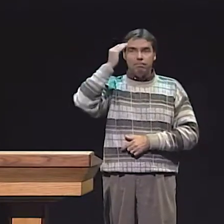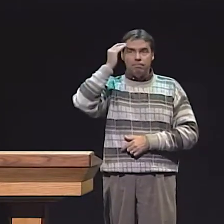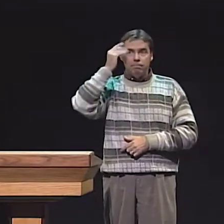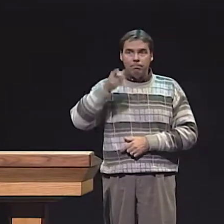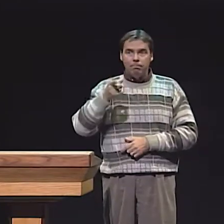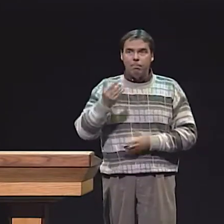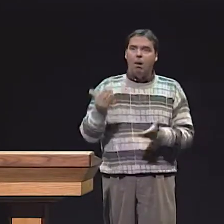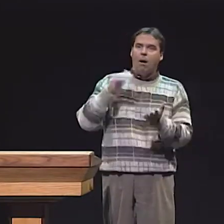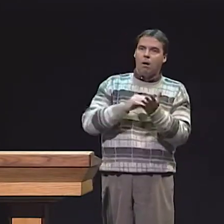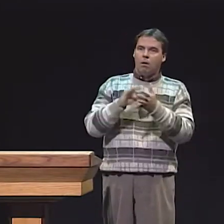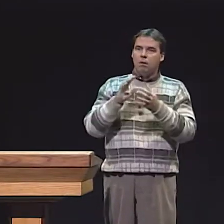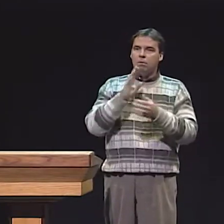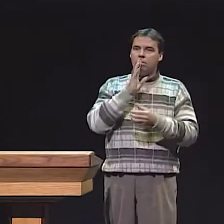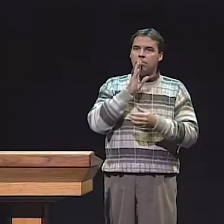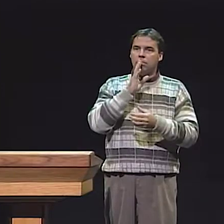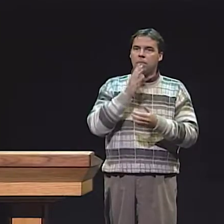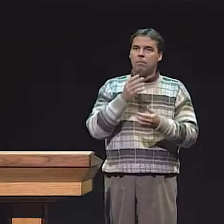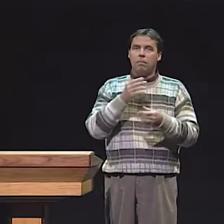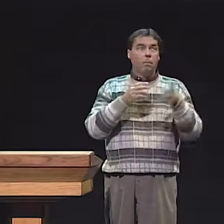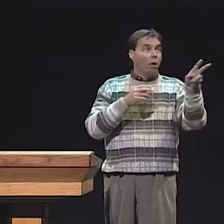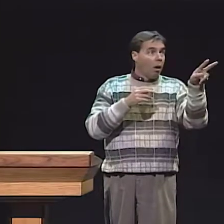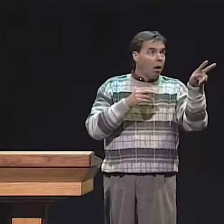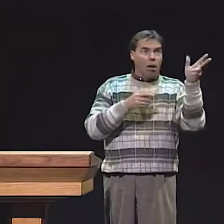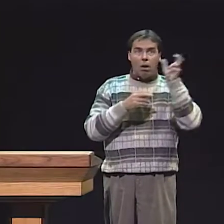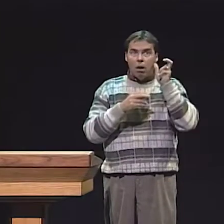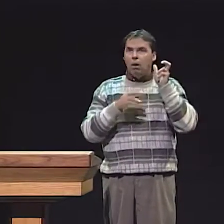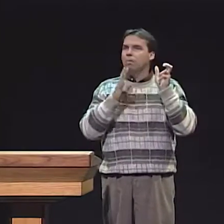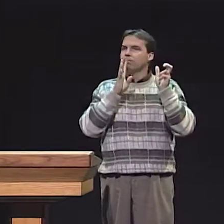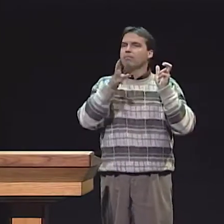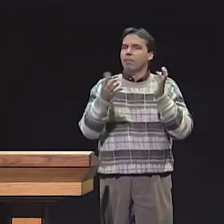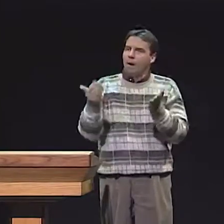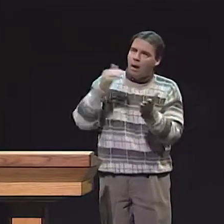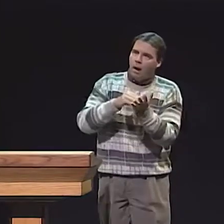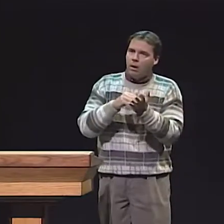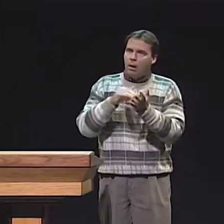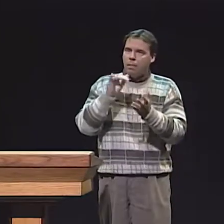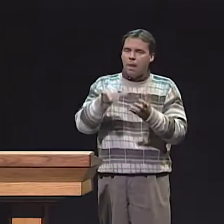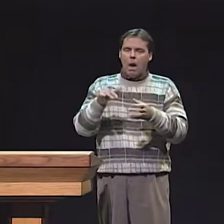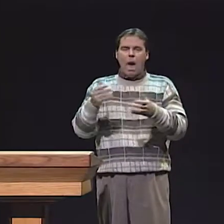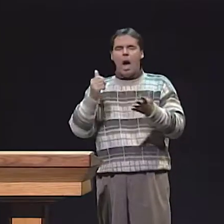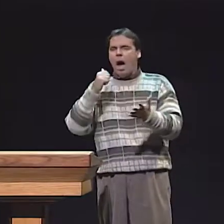AND THEY FOUND THAT RETELLING AS THE METHOD OF